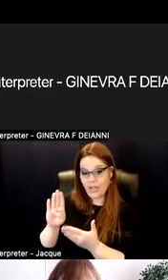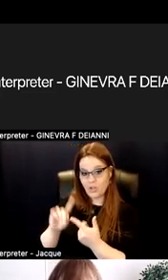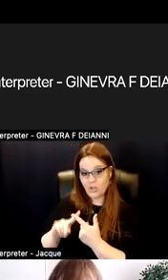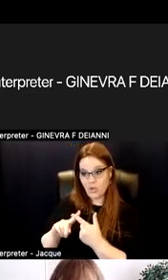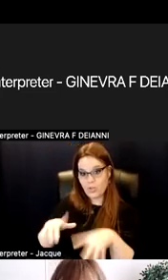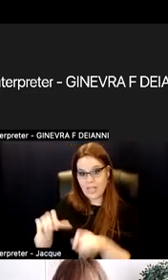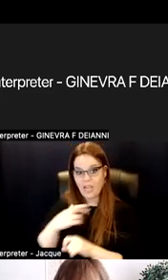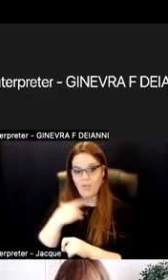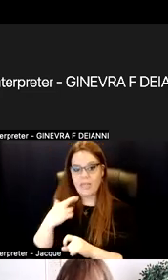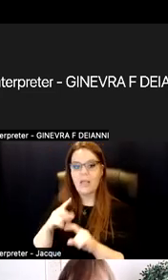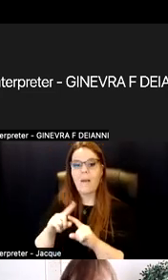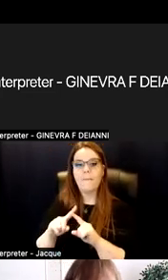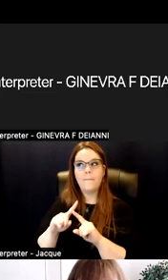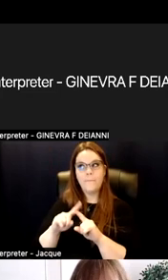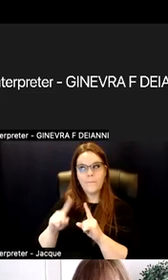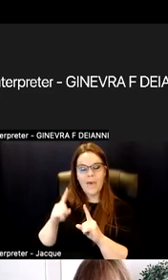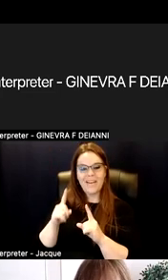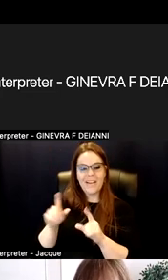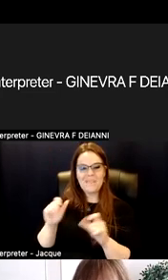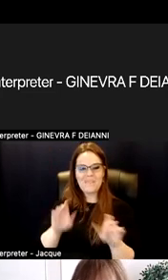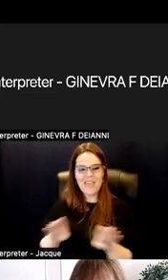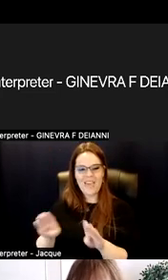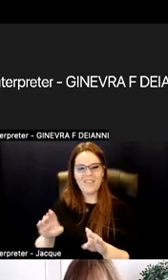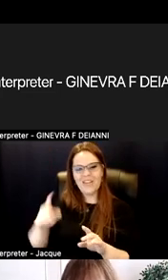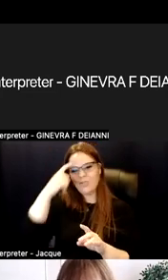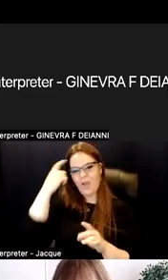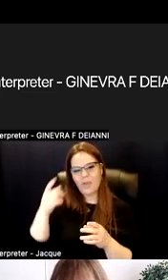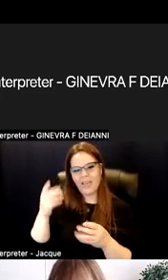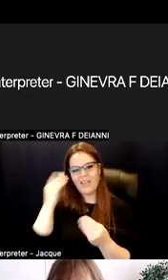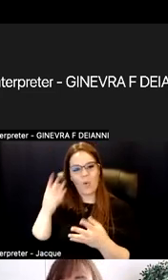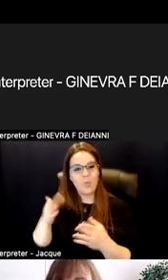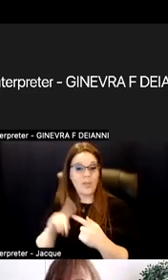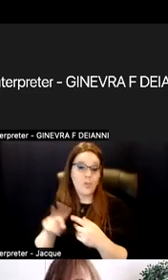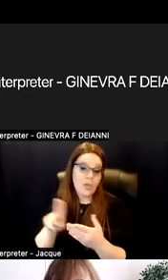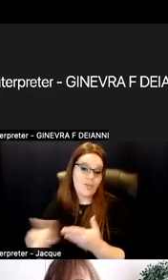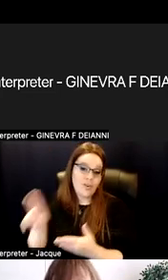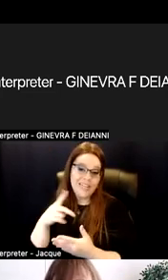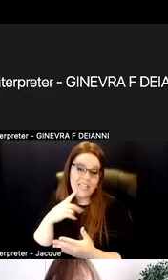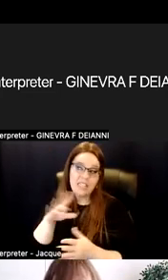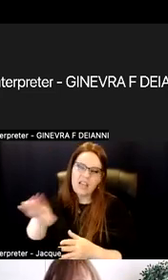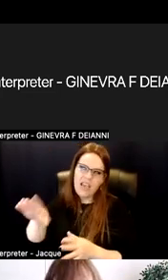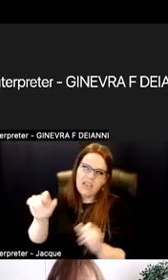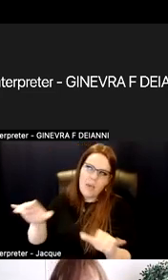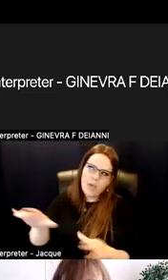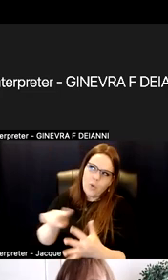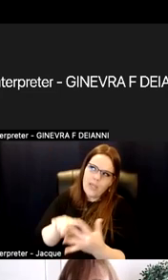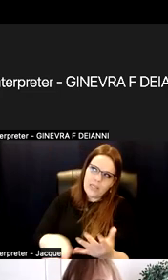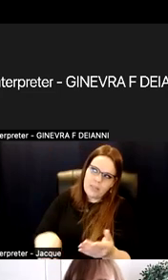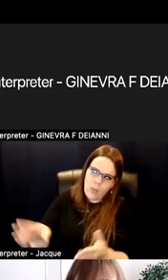champions on how it can work. Yes, that's good advice speaking to how it ties to the learning